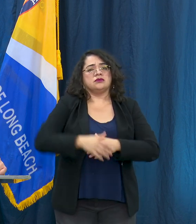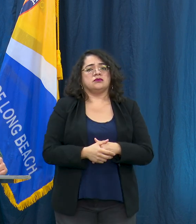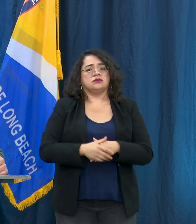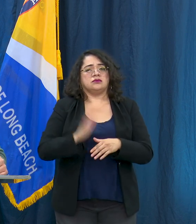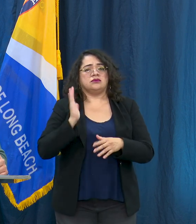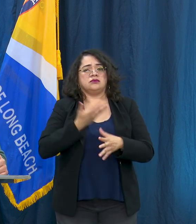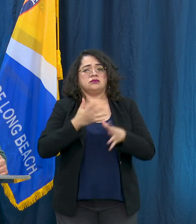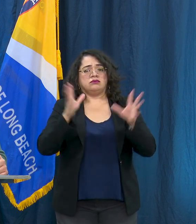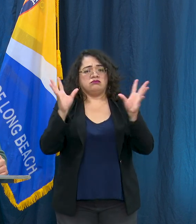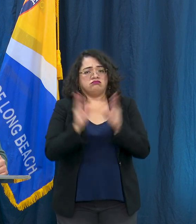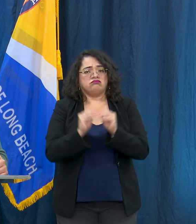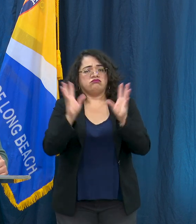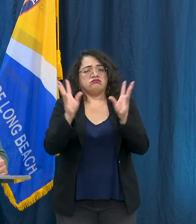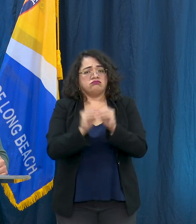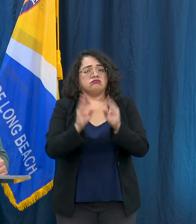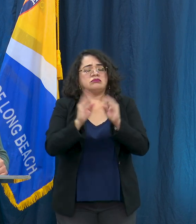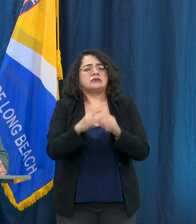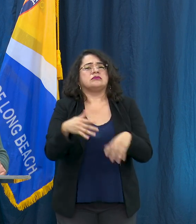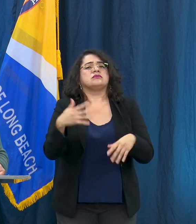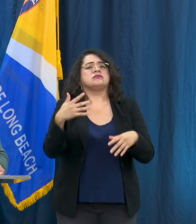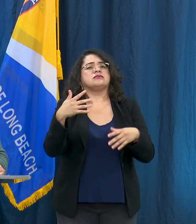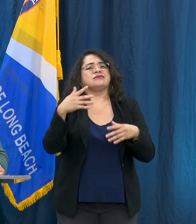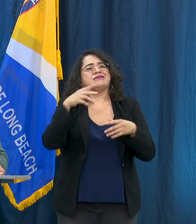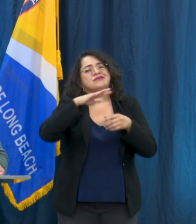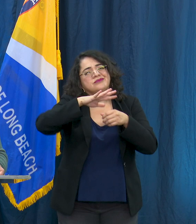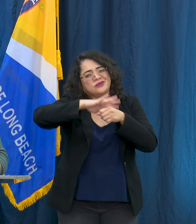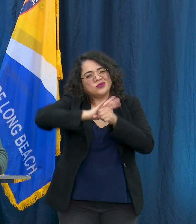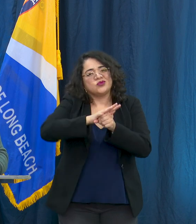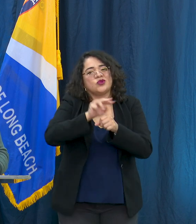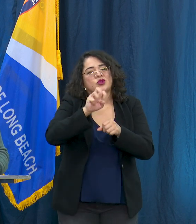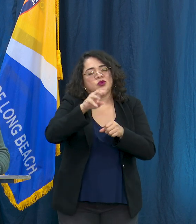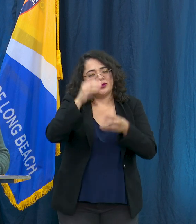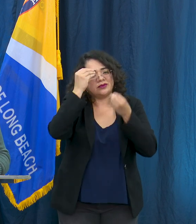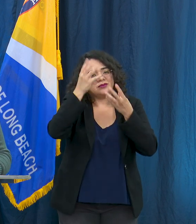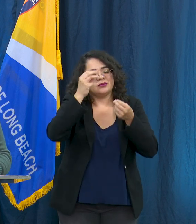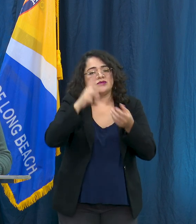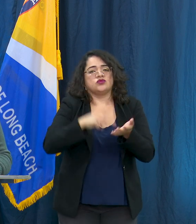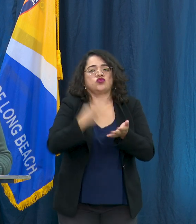informative 'as vana ser no nada mas dos veces por semana pasado el lunes